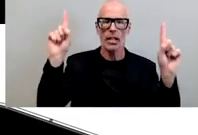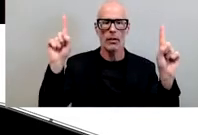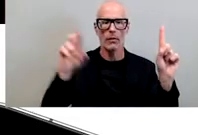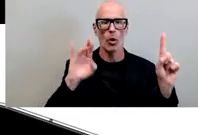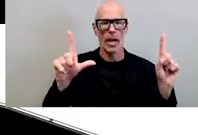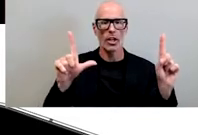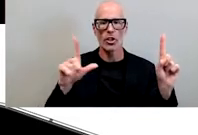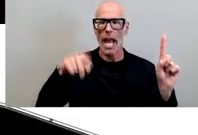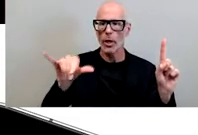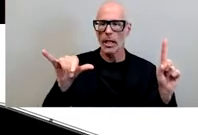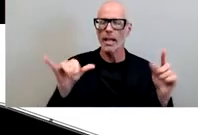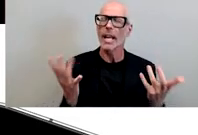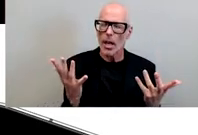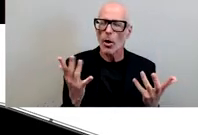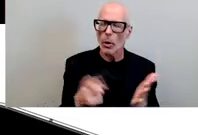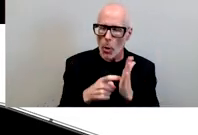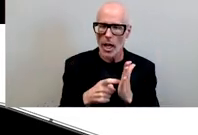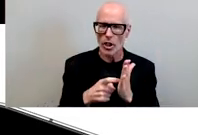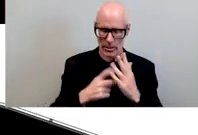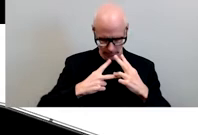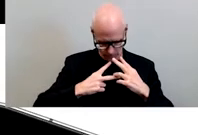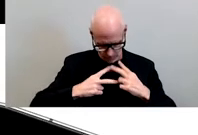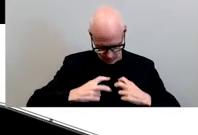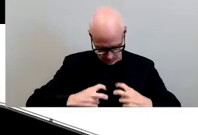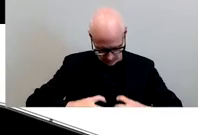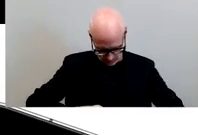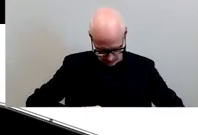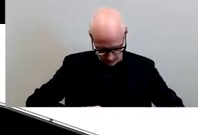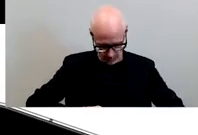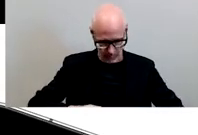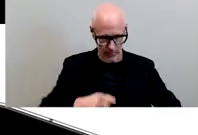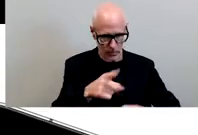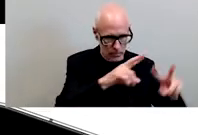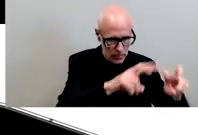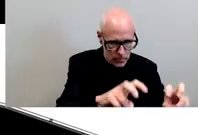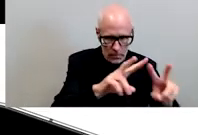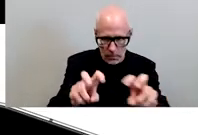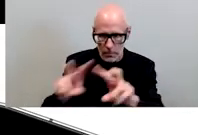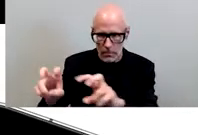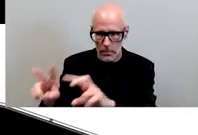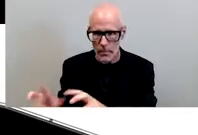it requires some personal stock taking it also requires though some serious grappling with one's